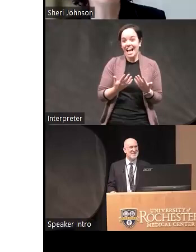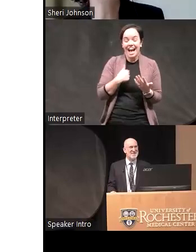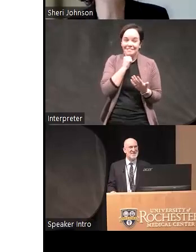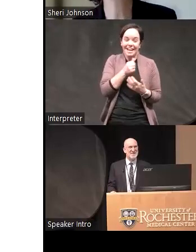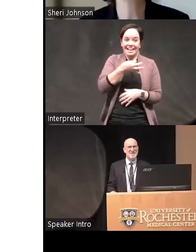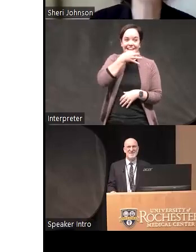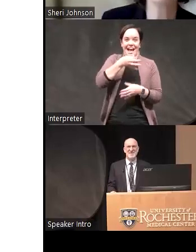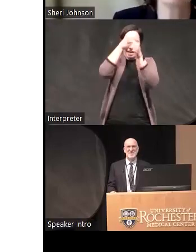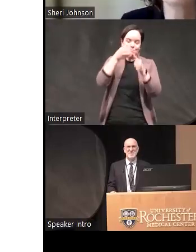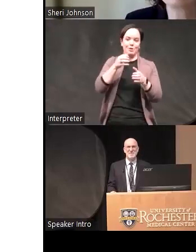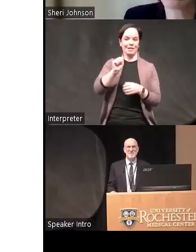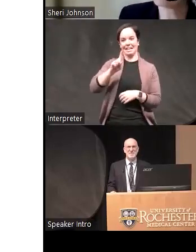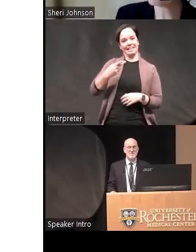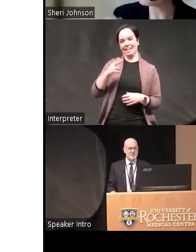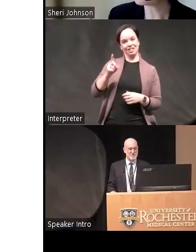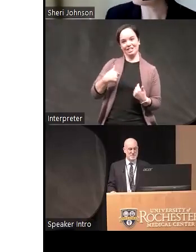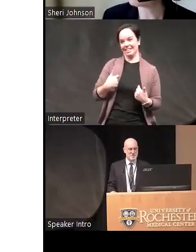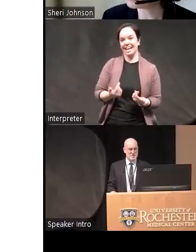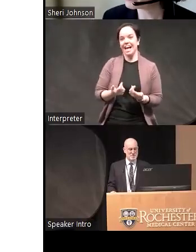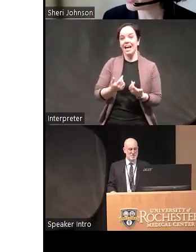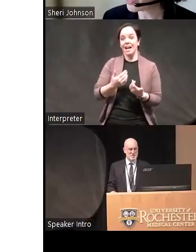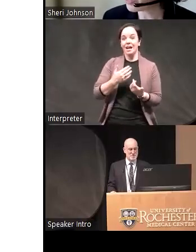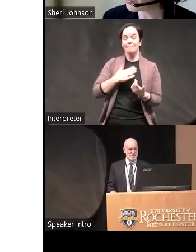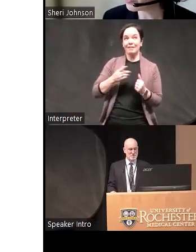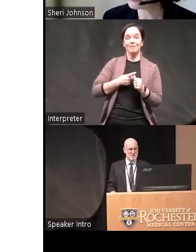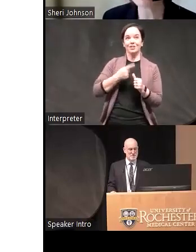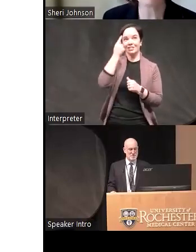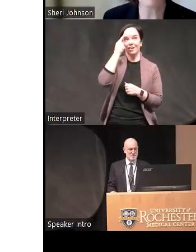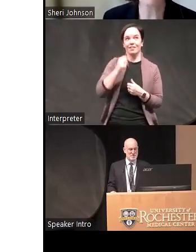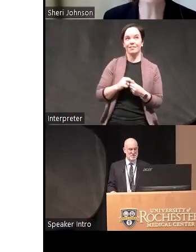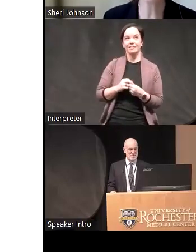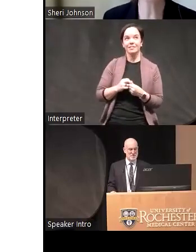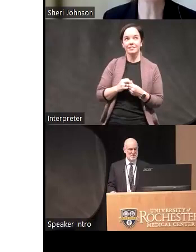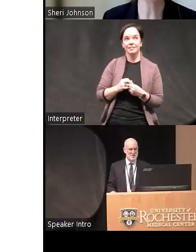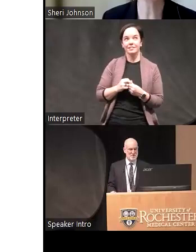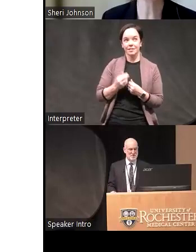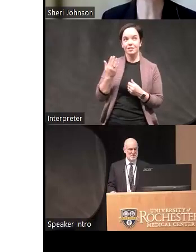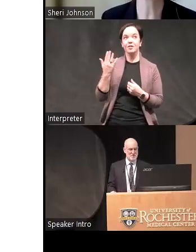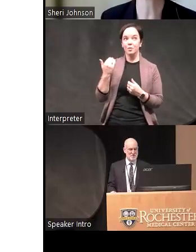in ADHD the first thing my head runs to though is that uh there had been some thought that there was